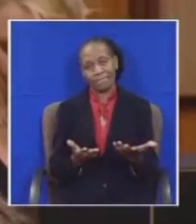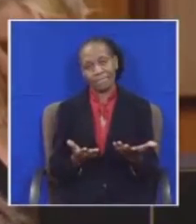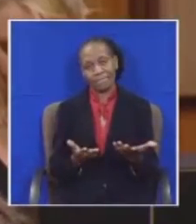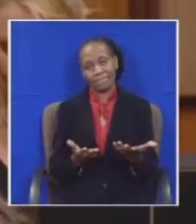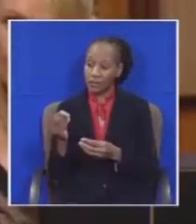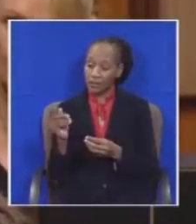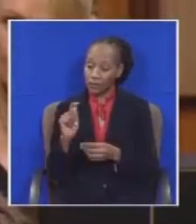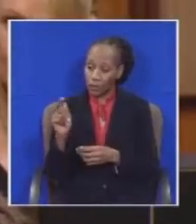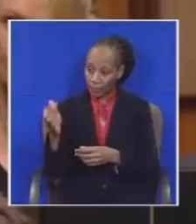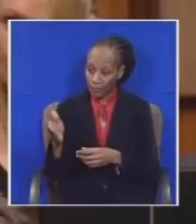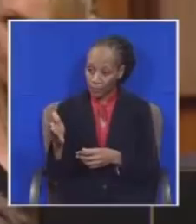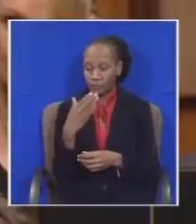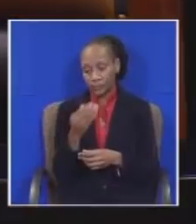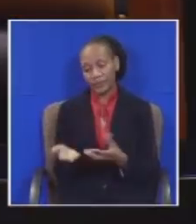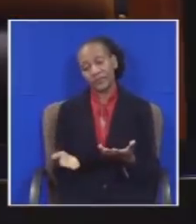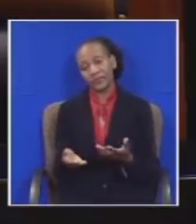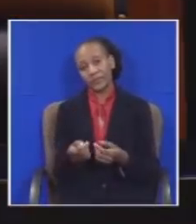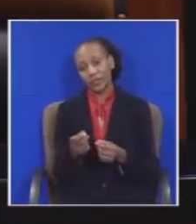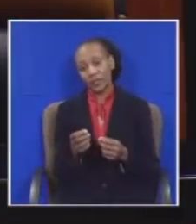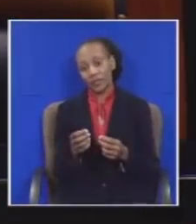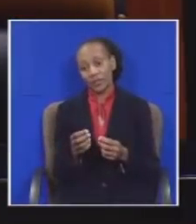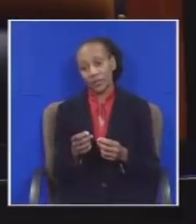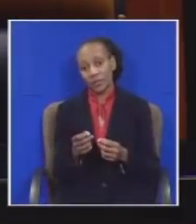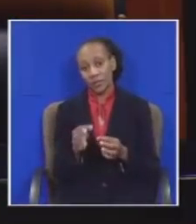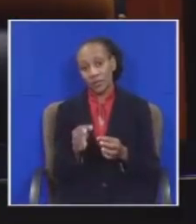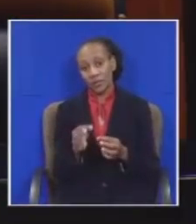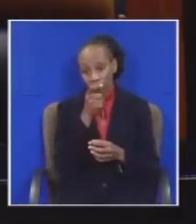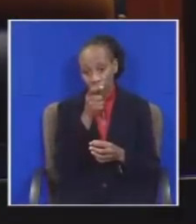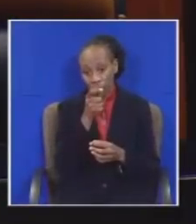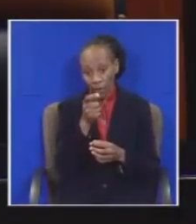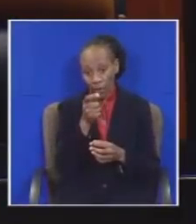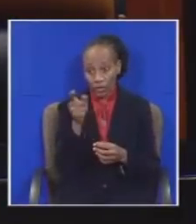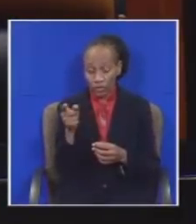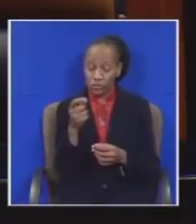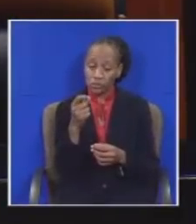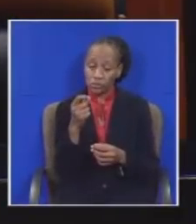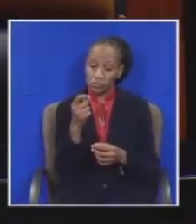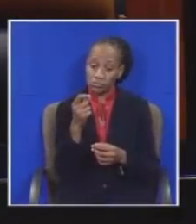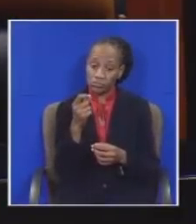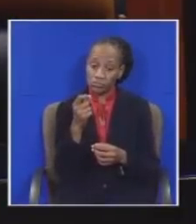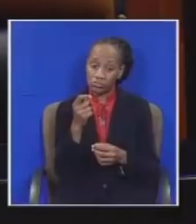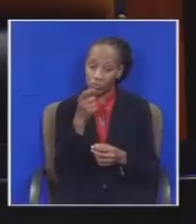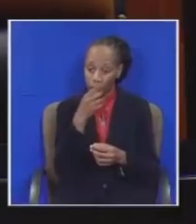Can you withdraw the statements you made before you go to this point where you are about to ask a question. Okay